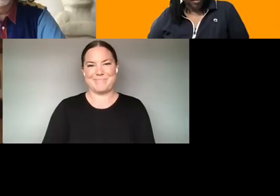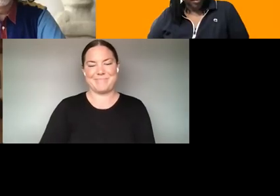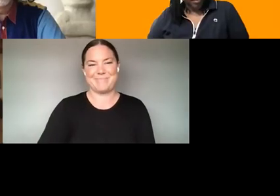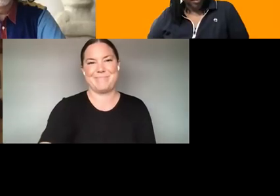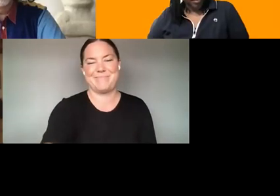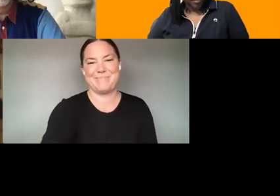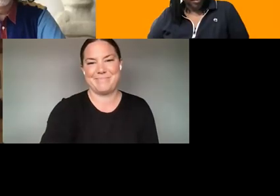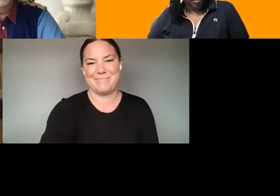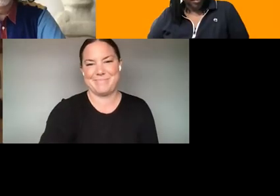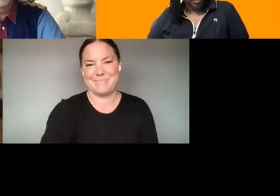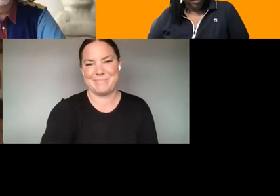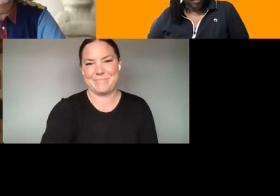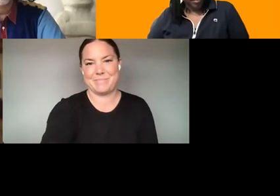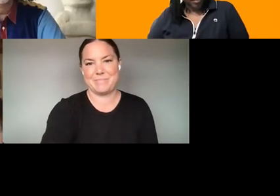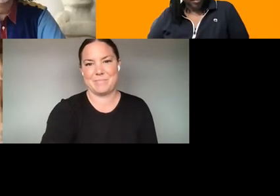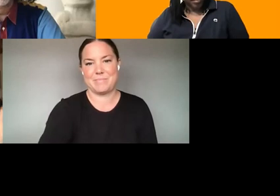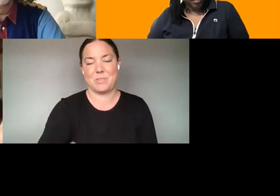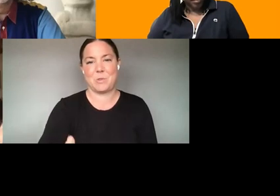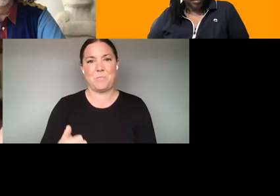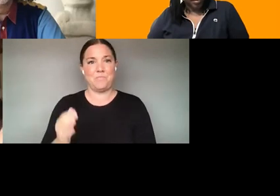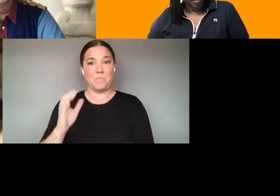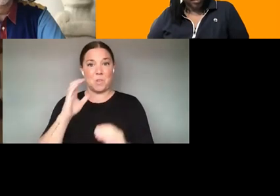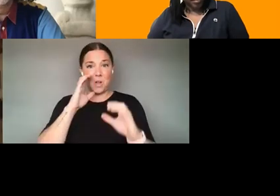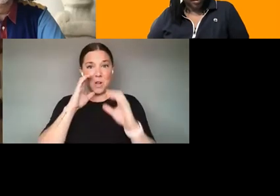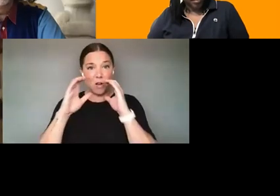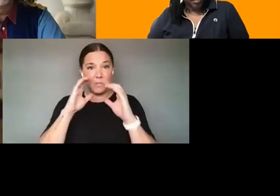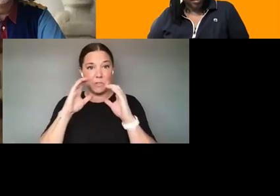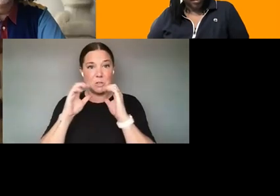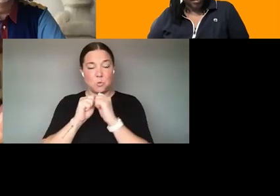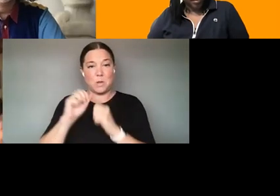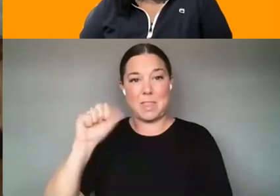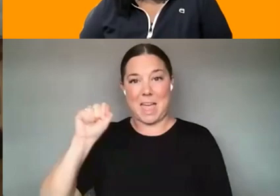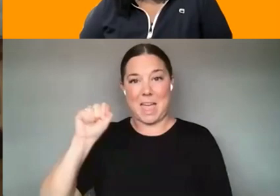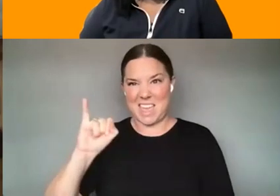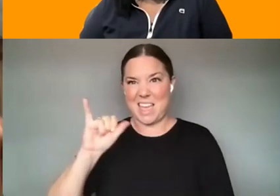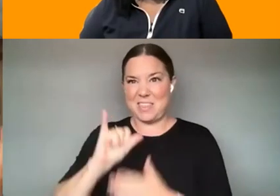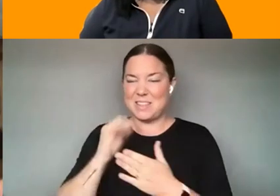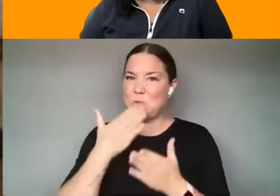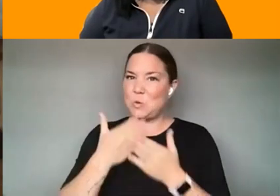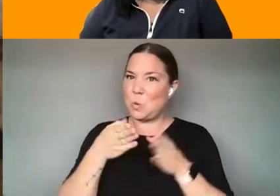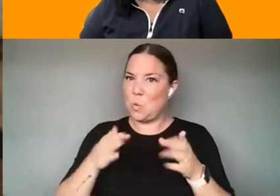ONE OF THE MOST FLUENT AND FLUID WAYS THAT YOU CAN INTERACT. A CHATBOT, A CONVERSATIONAL AI.